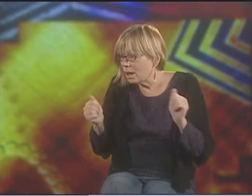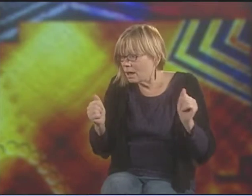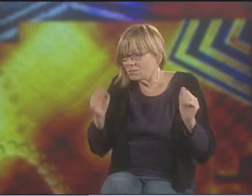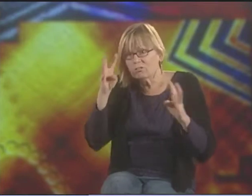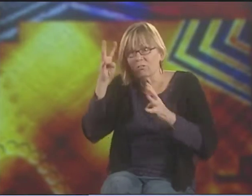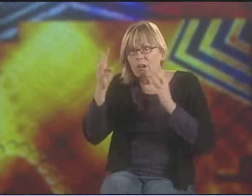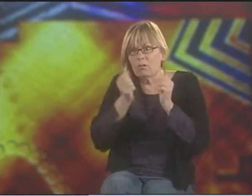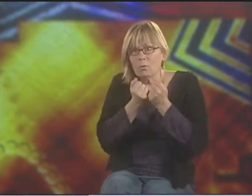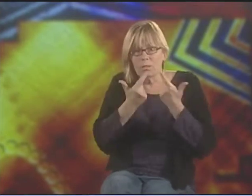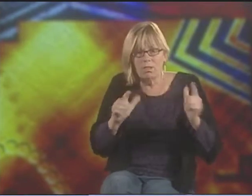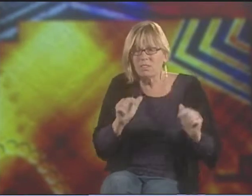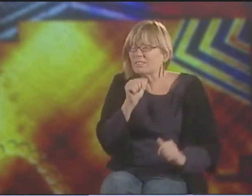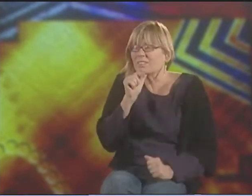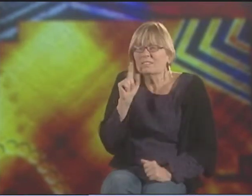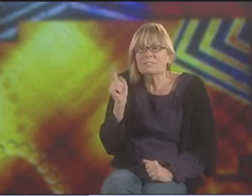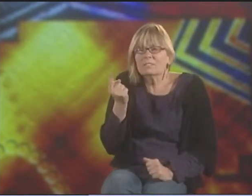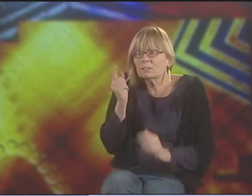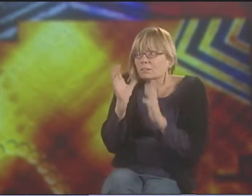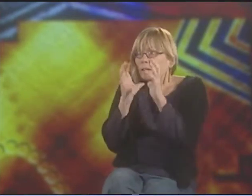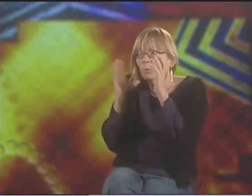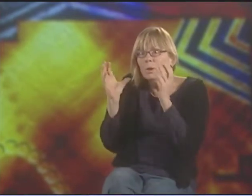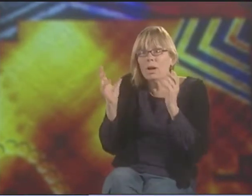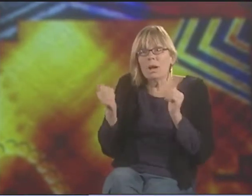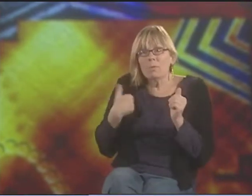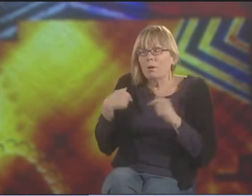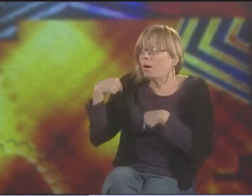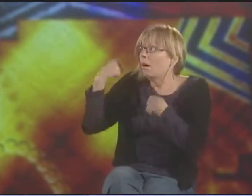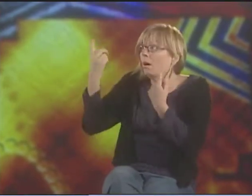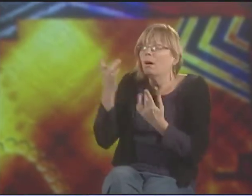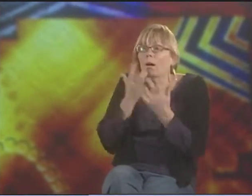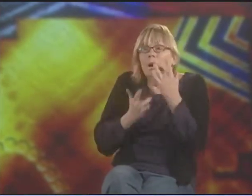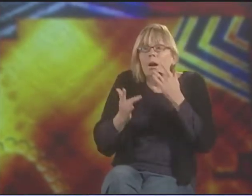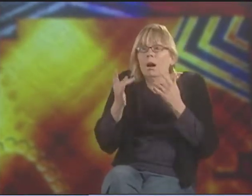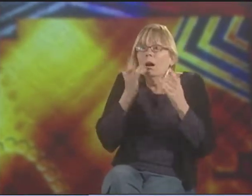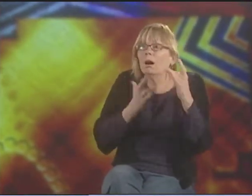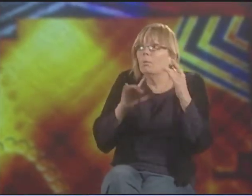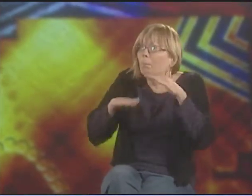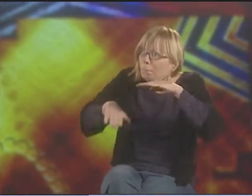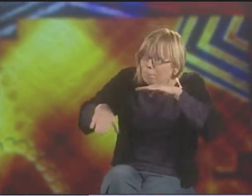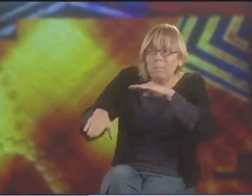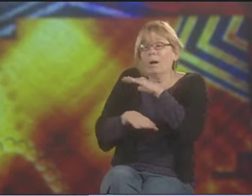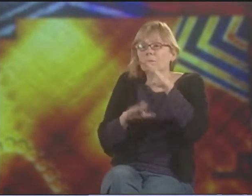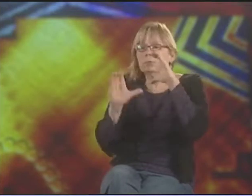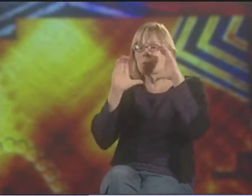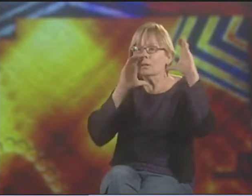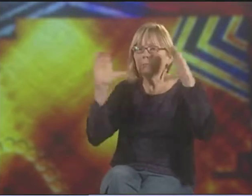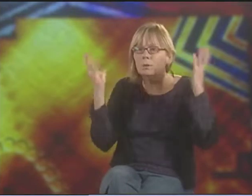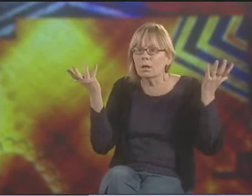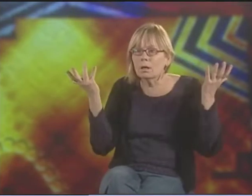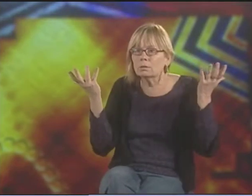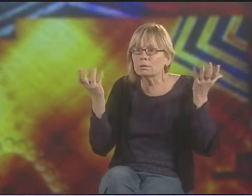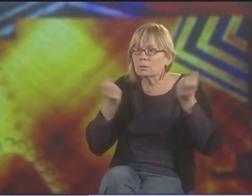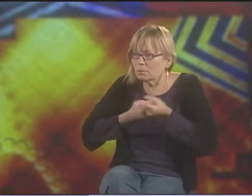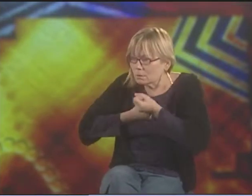PLAY WITH LANGUAGE, YOU CAN CREATE WITH LANGUAGE. YOU'RE NOT JUST USING IT FOR SIMPLE, BASIC COMMUNICATION AND JUST GETTING BY.